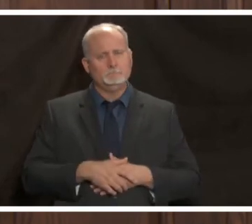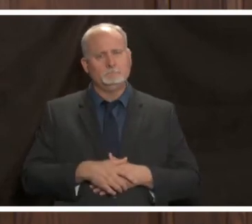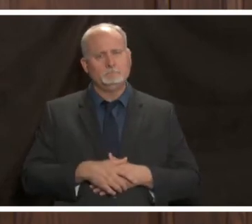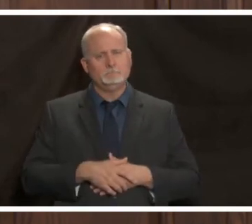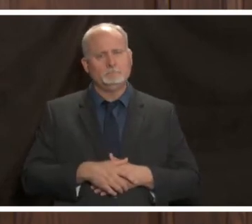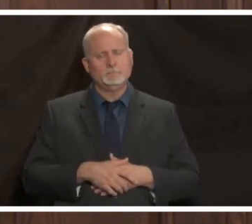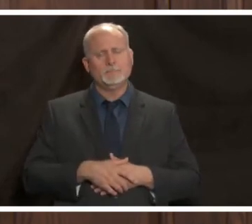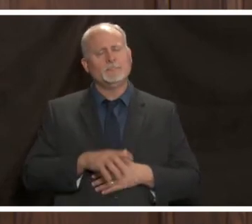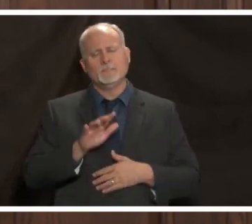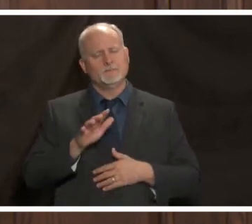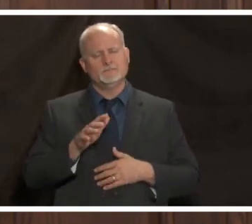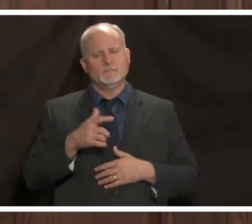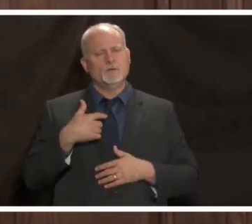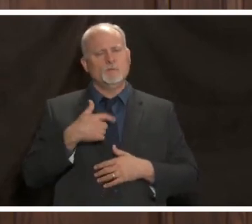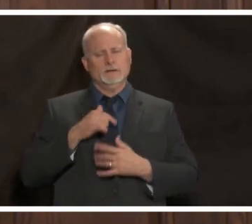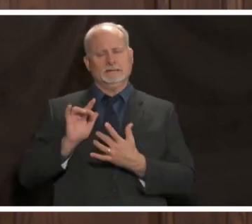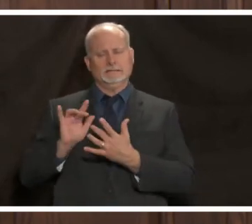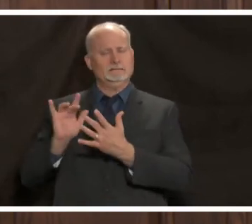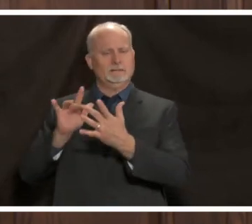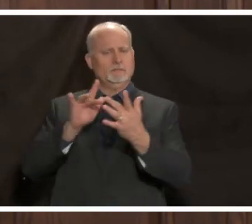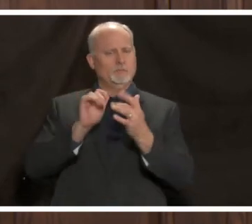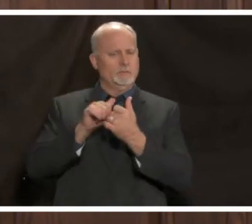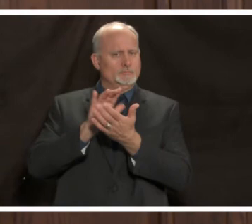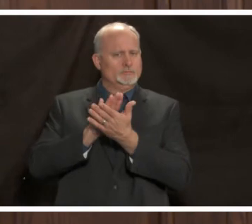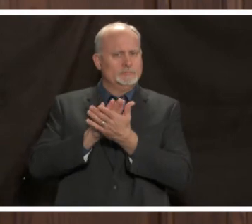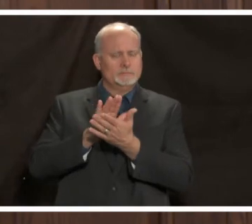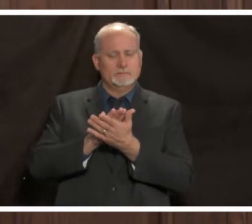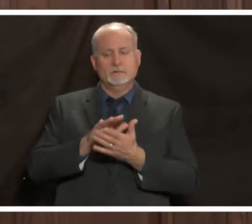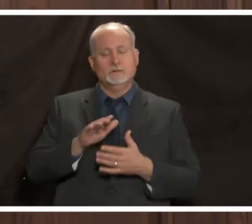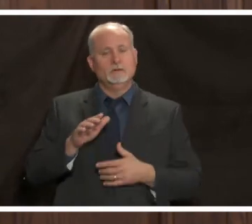yeah we're staying in touch with the schools and as i mentioned before a lot of them